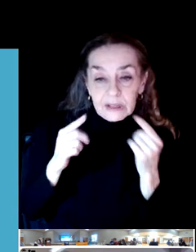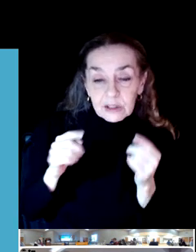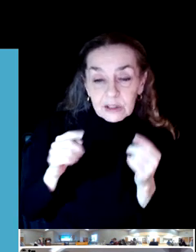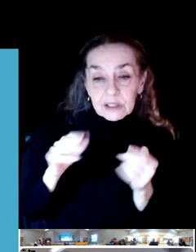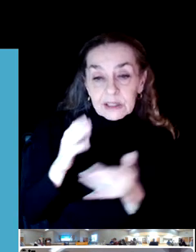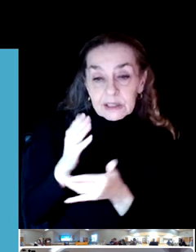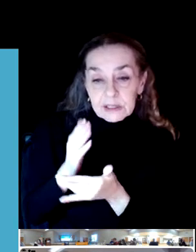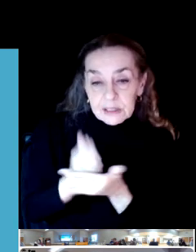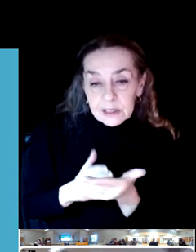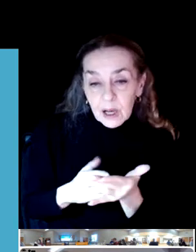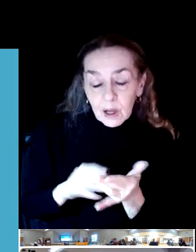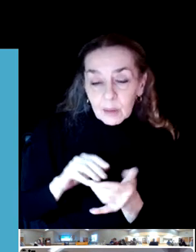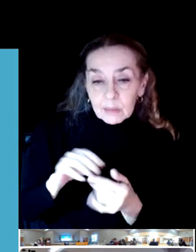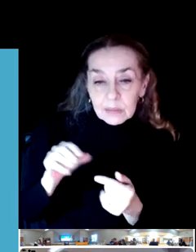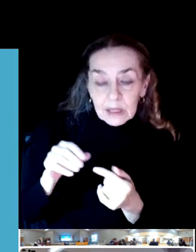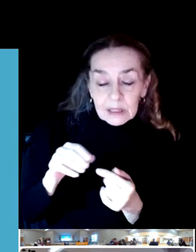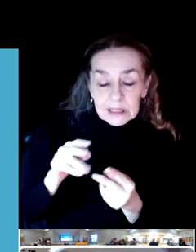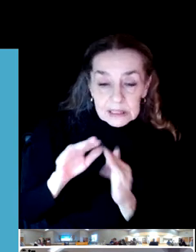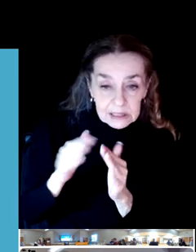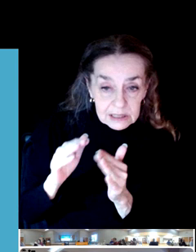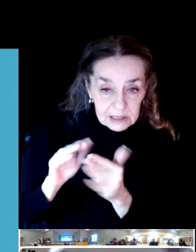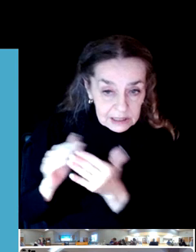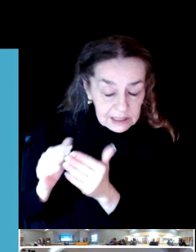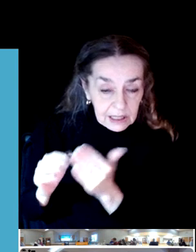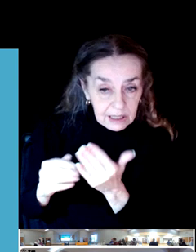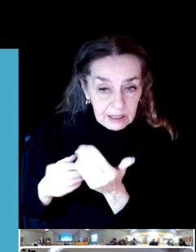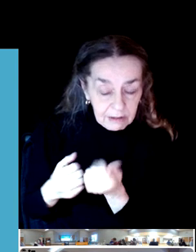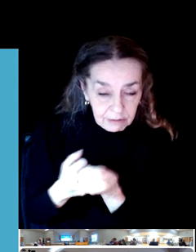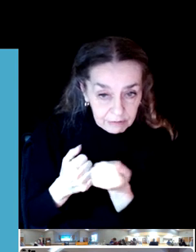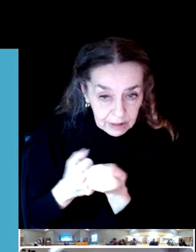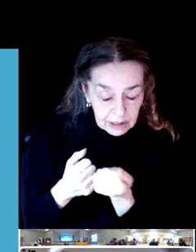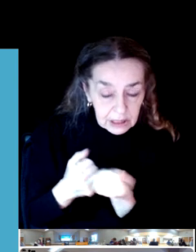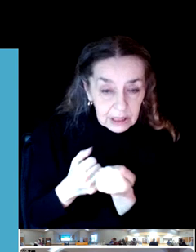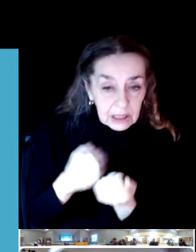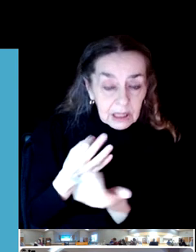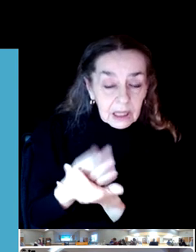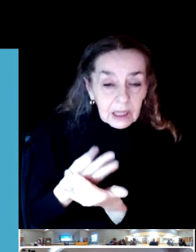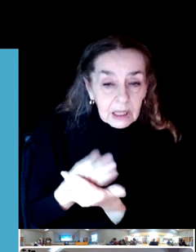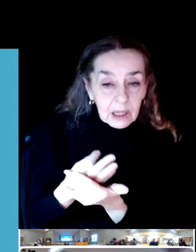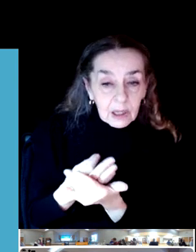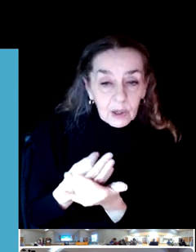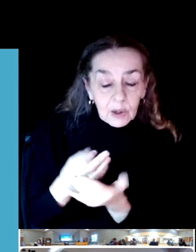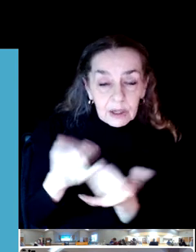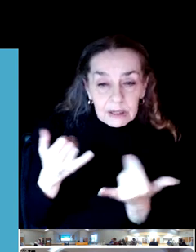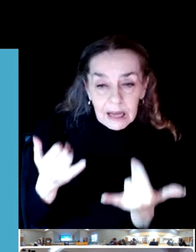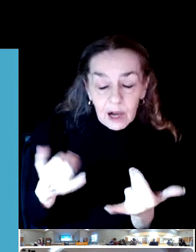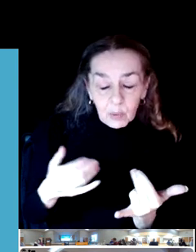to secure from the city, we were able to actually create full time benefitted positions for